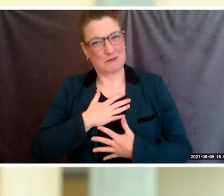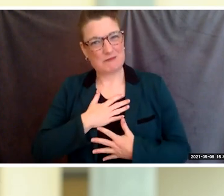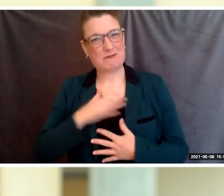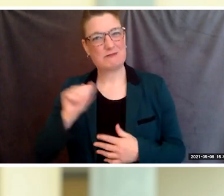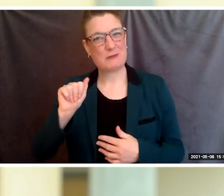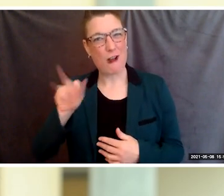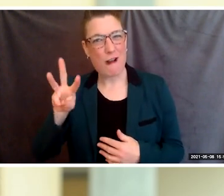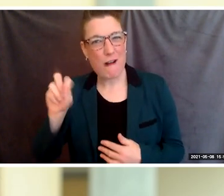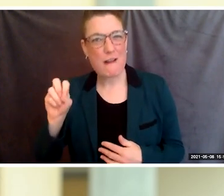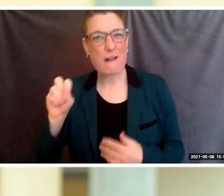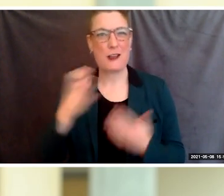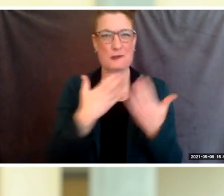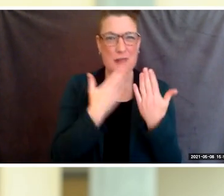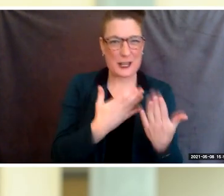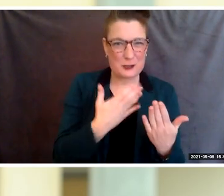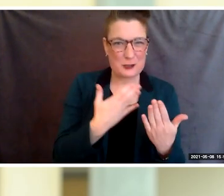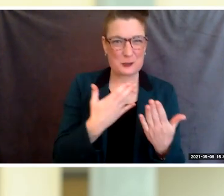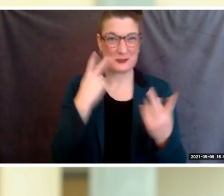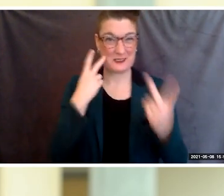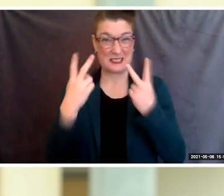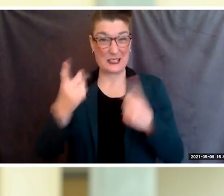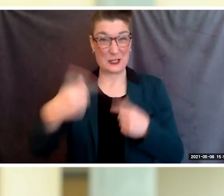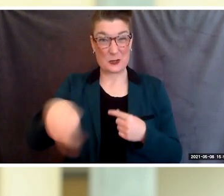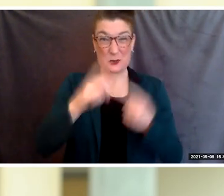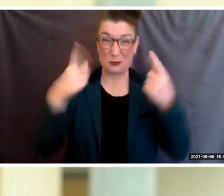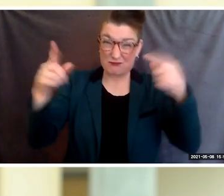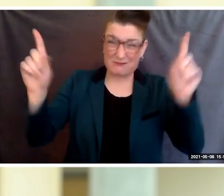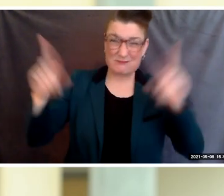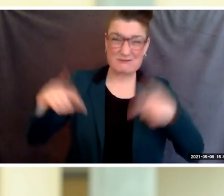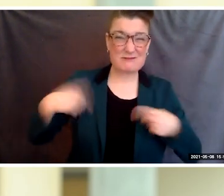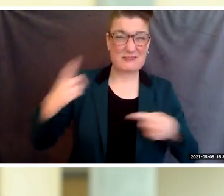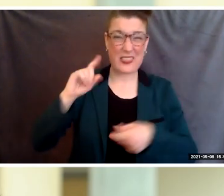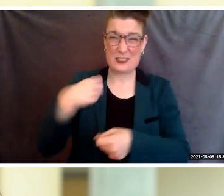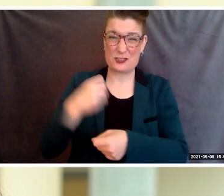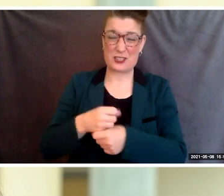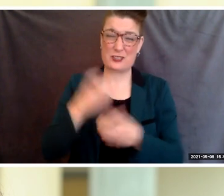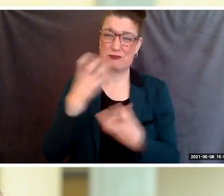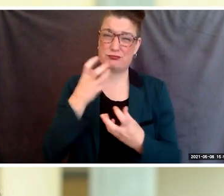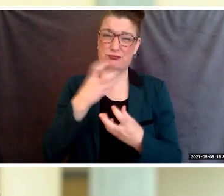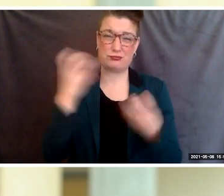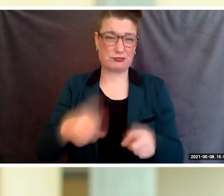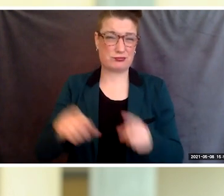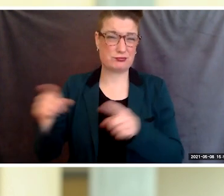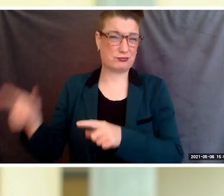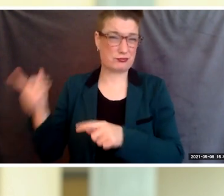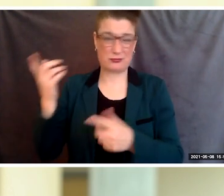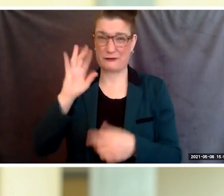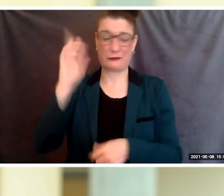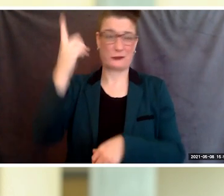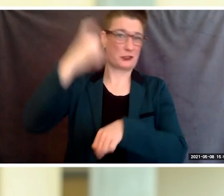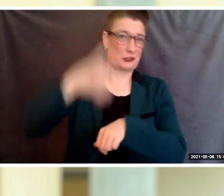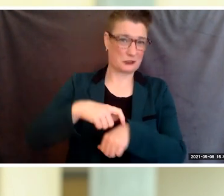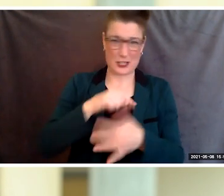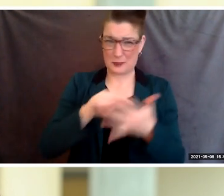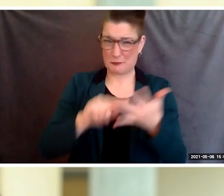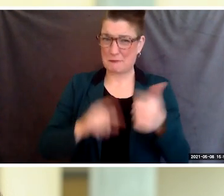through this year of unprecedented events. From the pandemic, virtual learning, racial unrest,